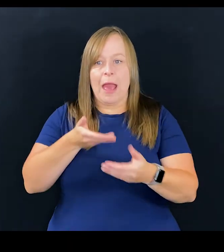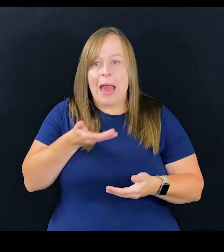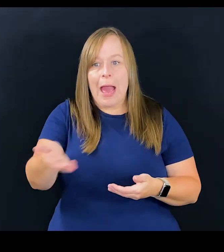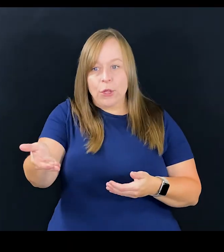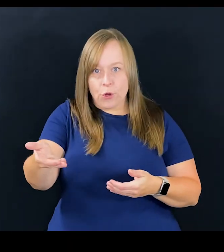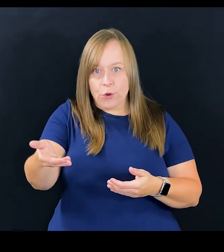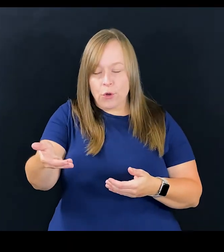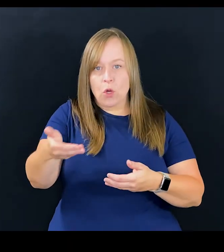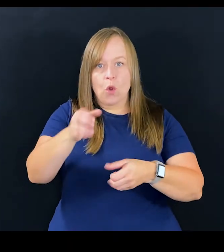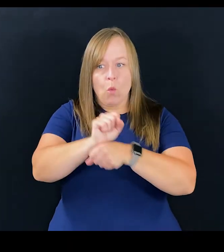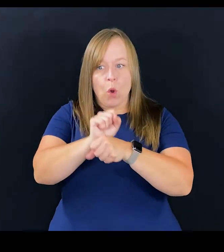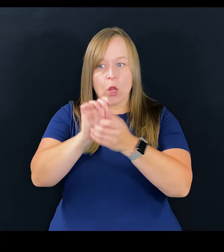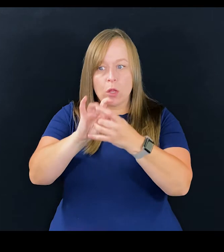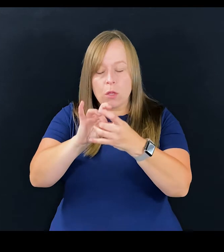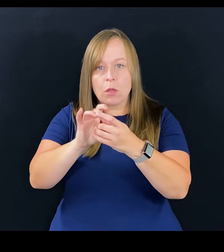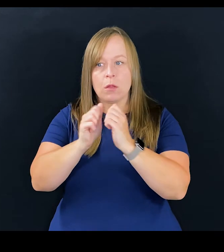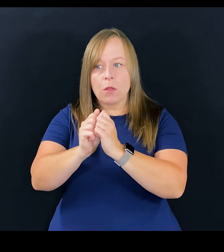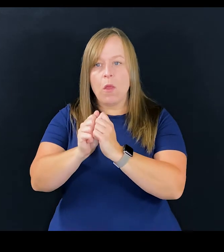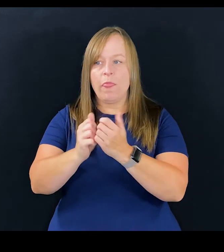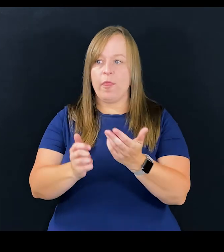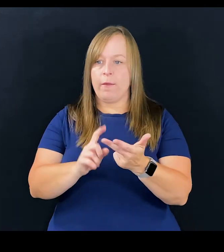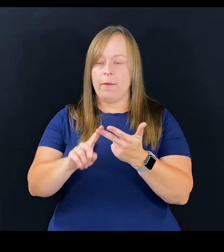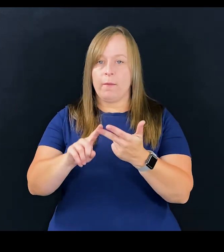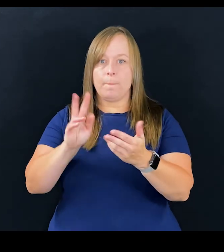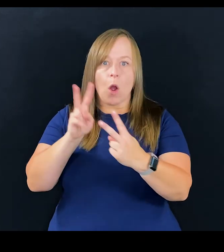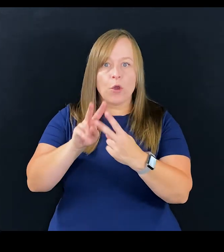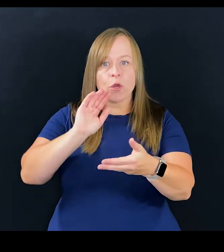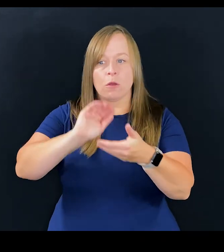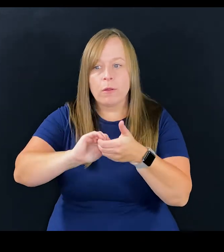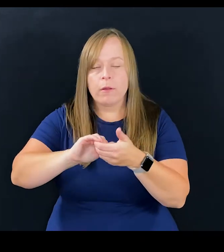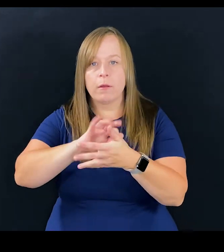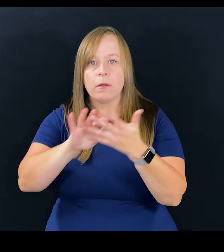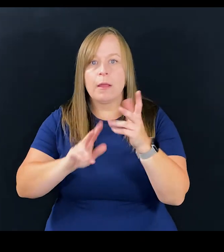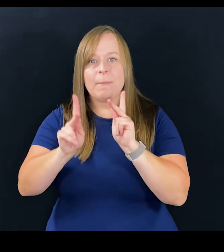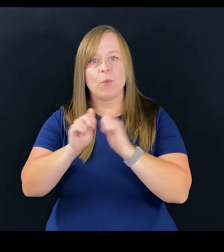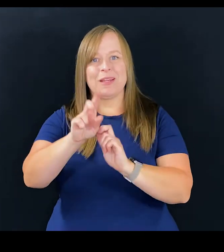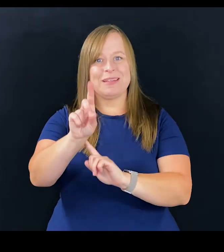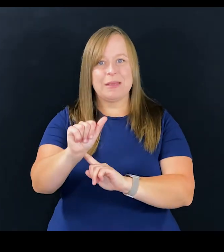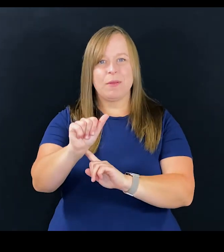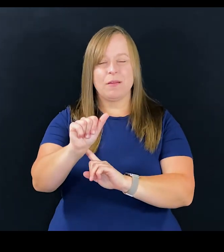Hire, work with, partner with people with disabilities,